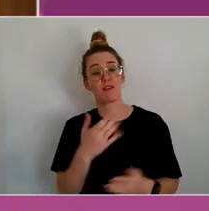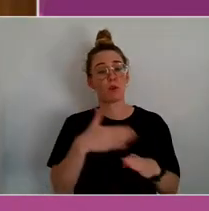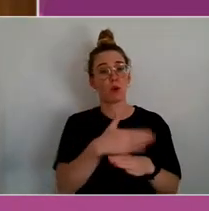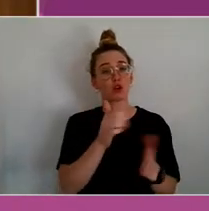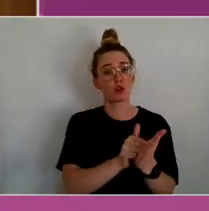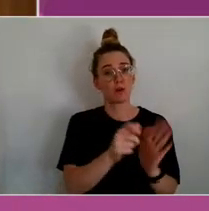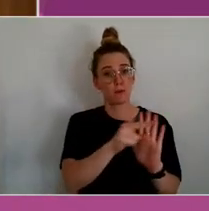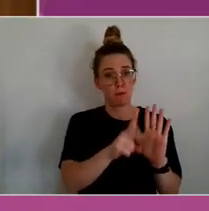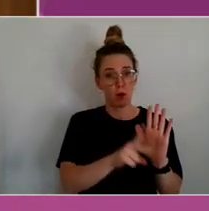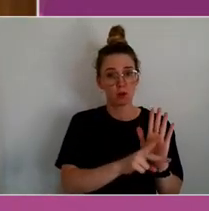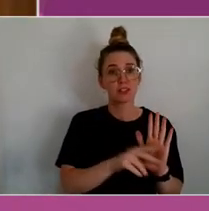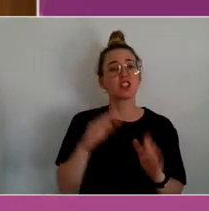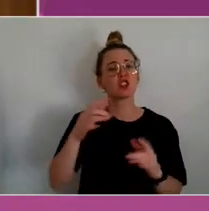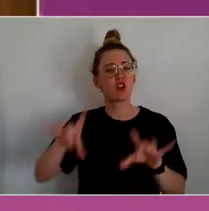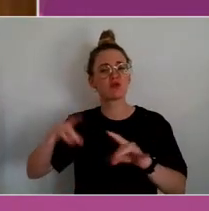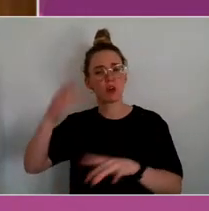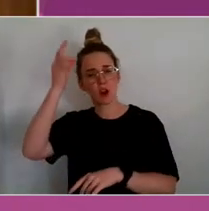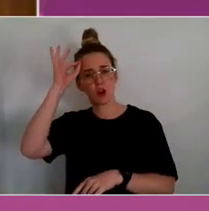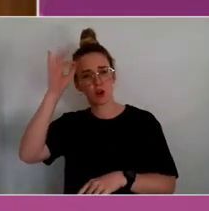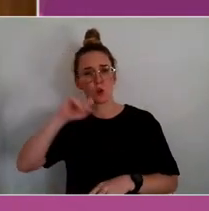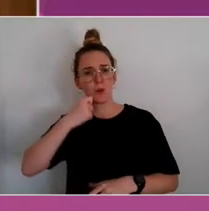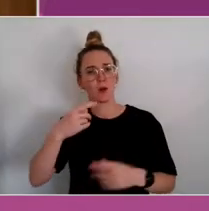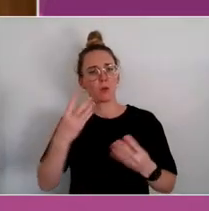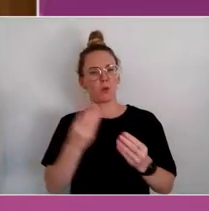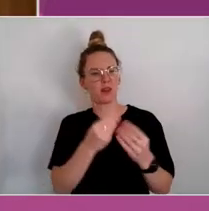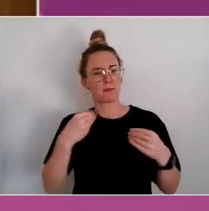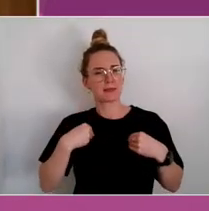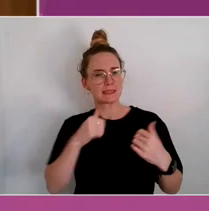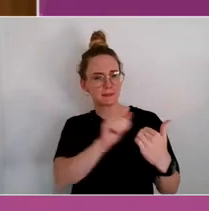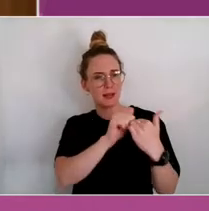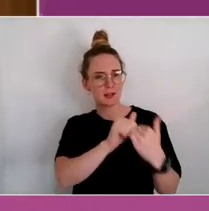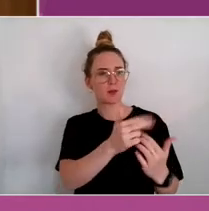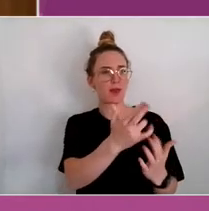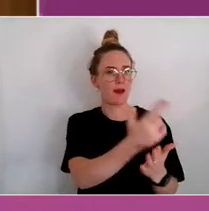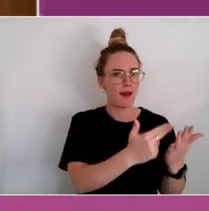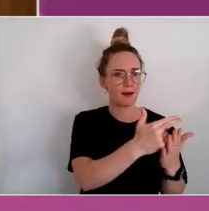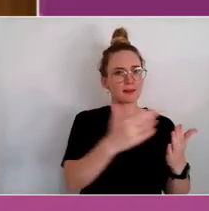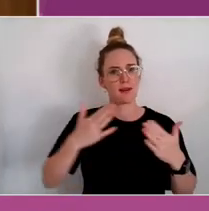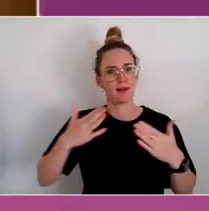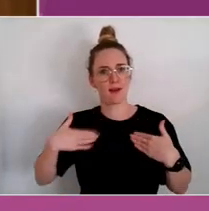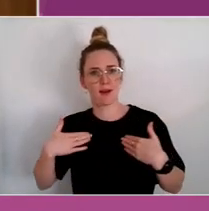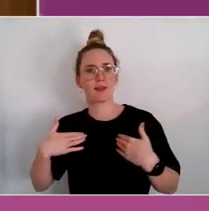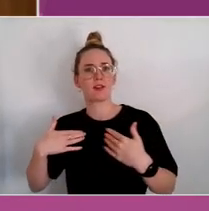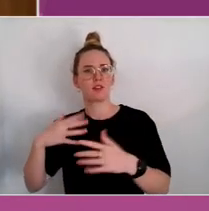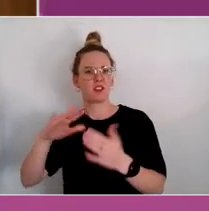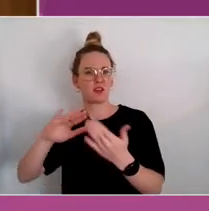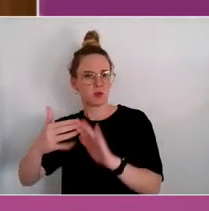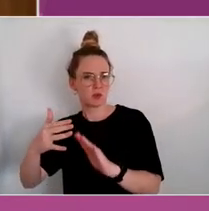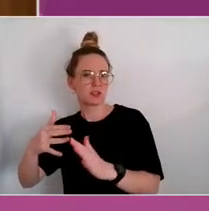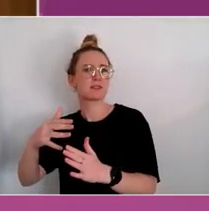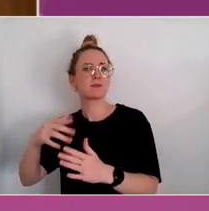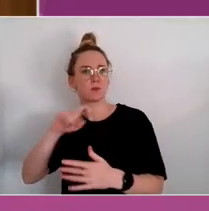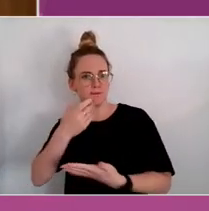holding with key stakeholders from the arts, health, government and community sector, the forums that Feyi just mentioned.